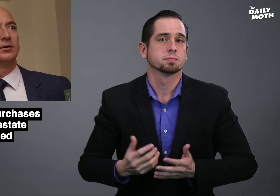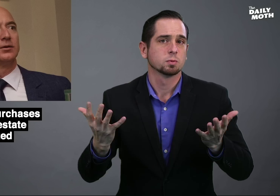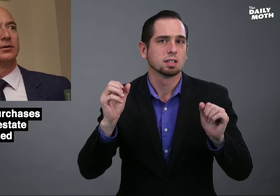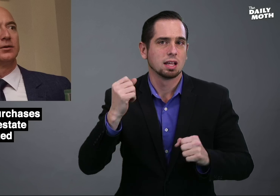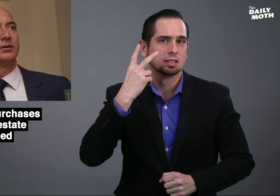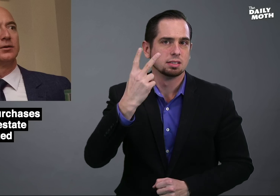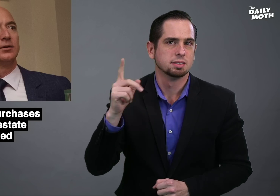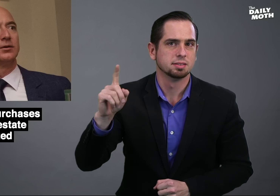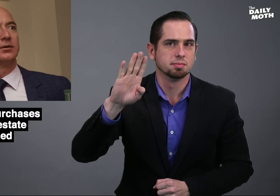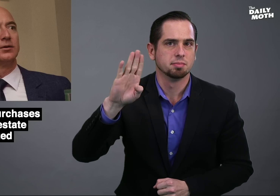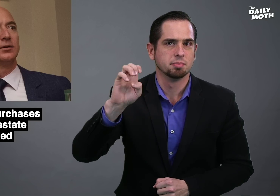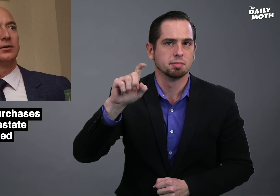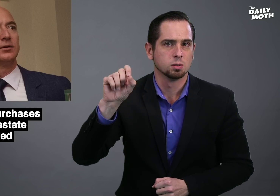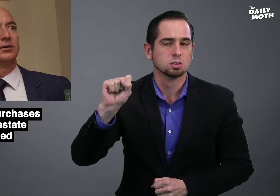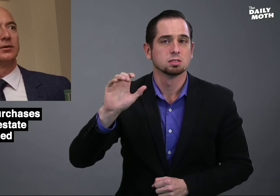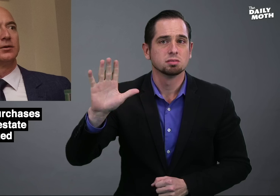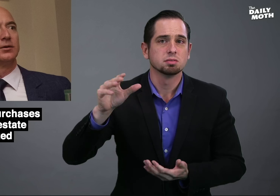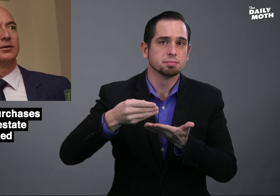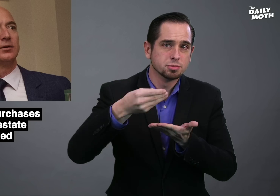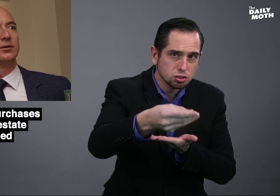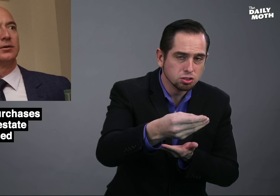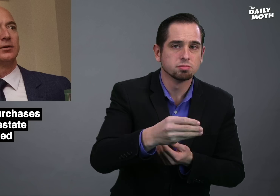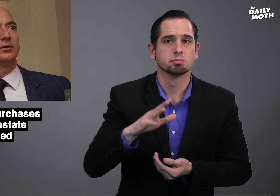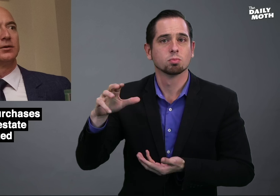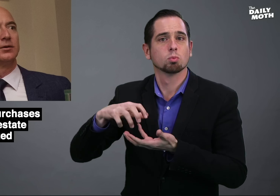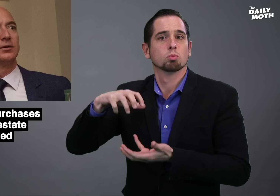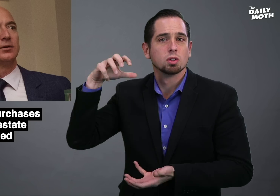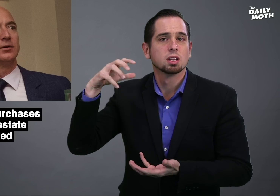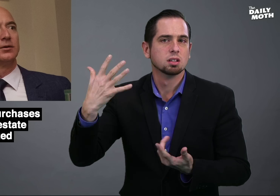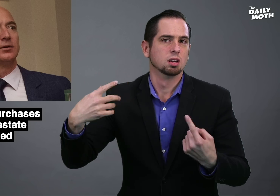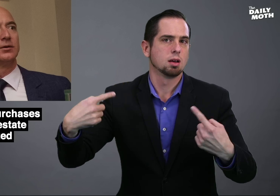So, we can see that Bezos' purchase and wealth is